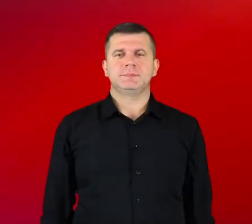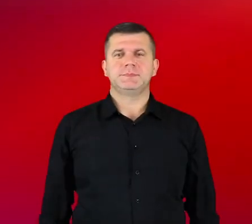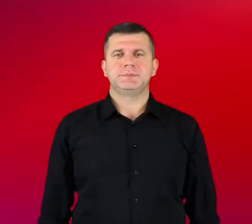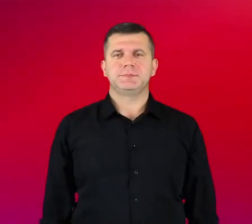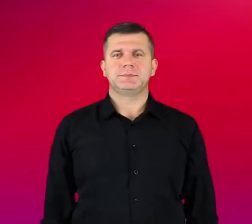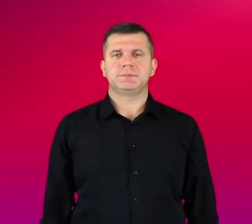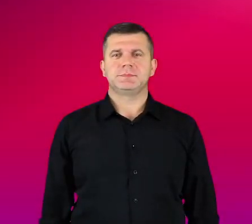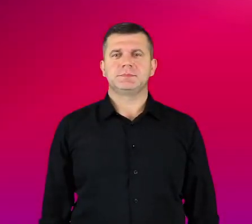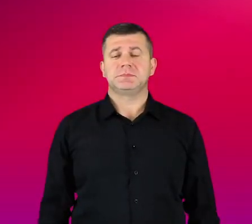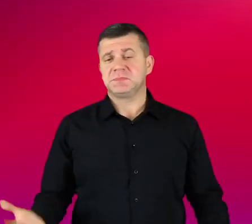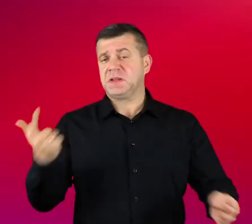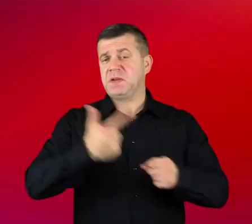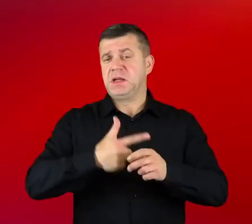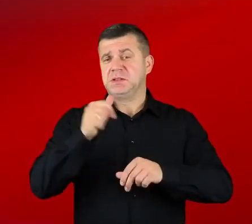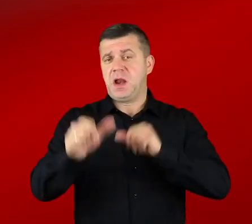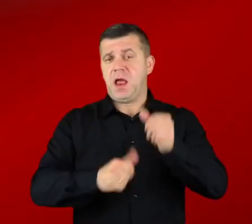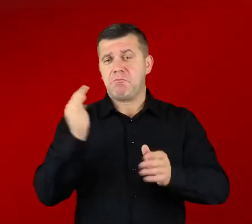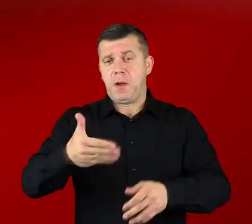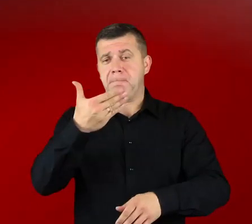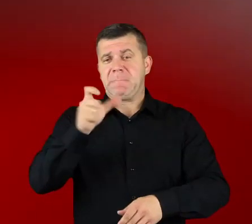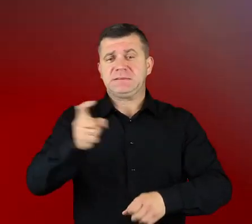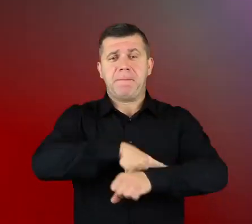In twenty years, we’ll have a McDonald’s.